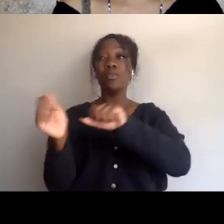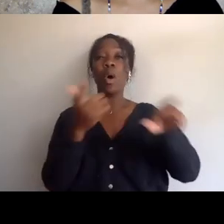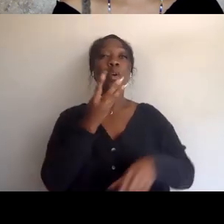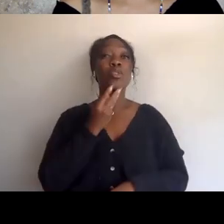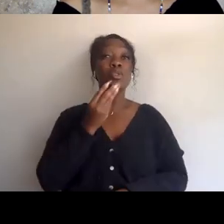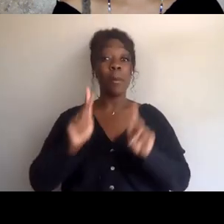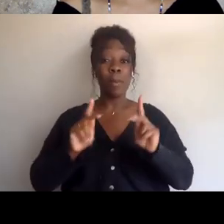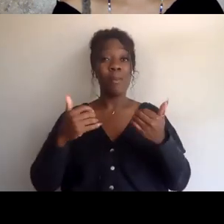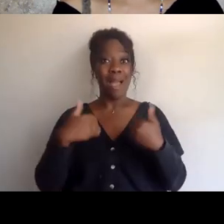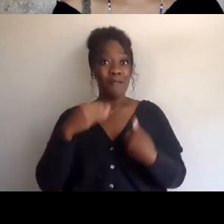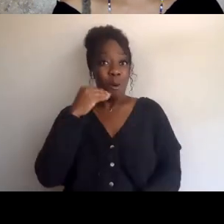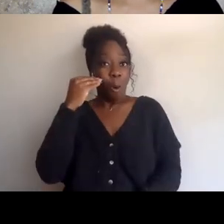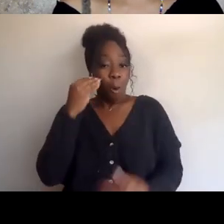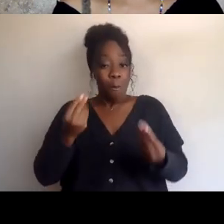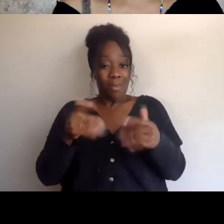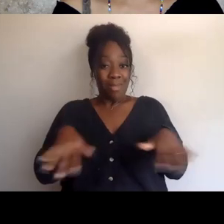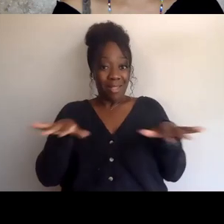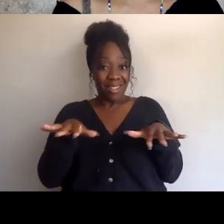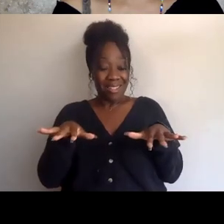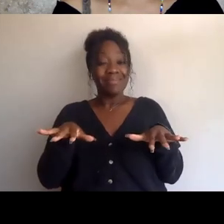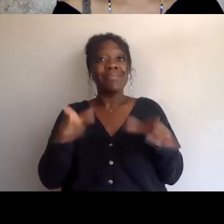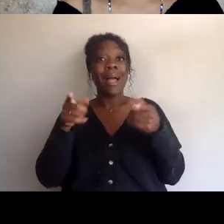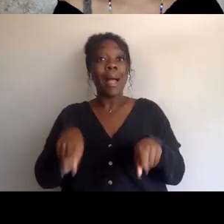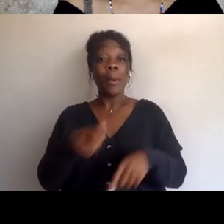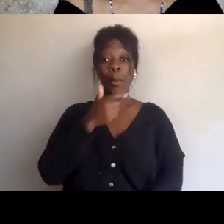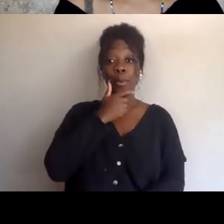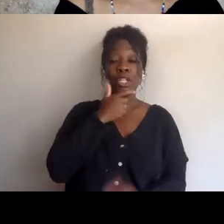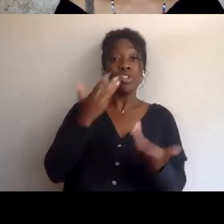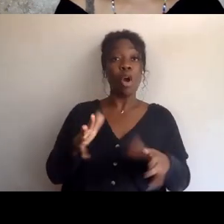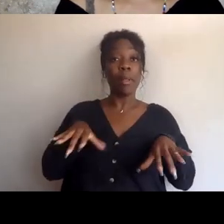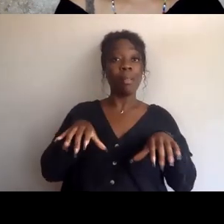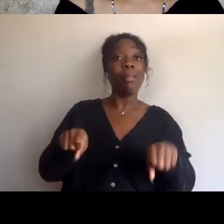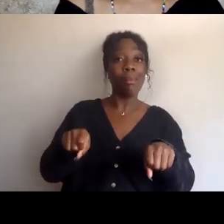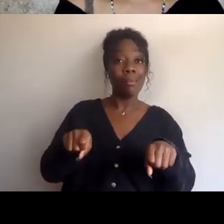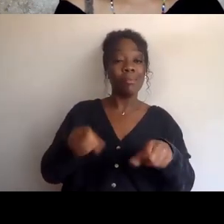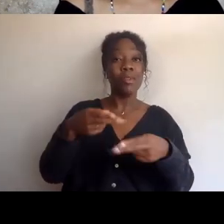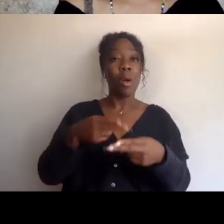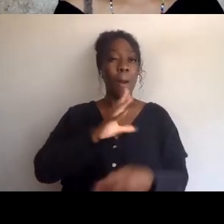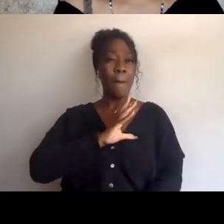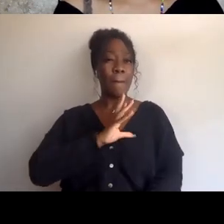was an area which Britain was colonizing, Palestine. Palestine doesn't belong to the British,